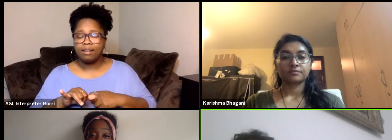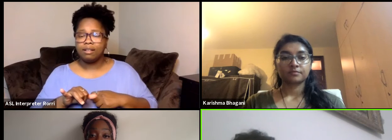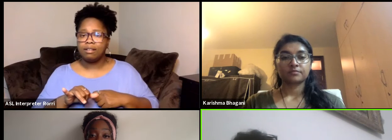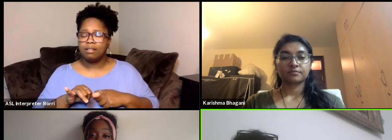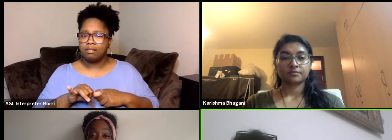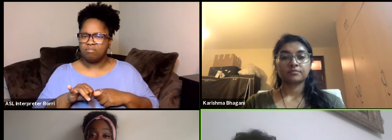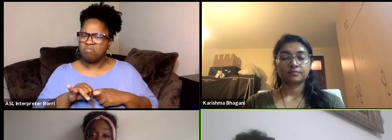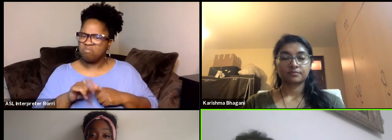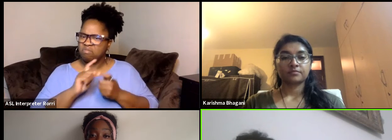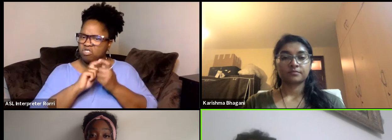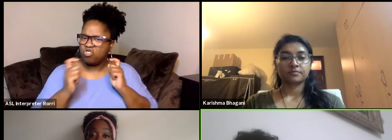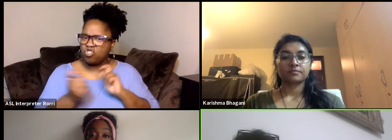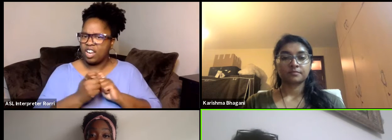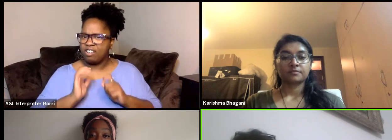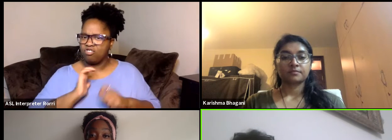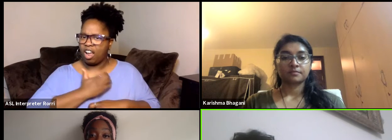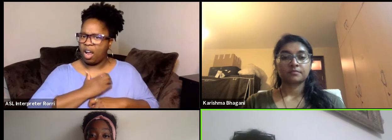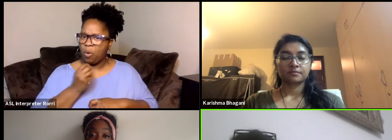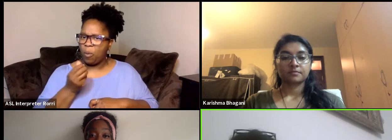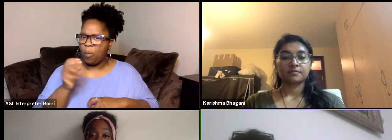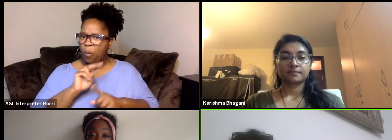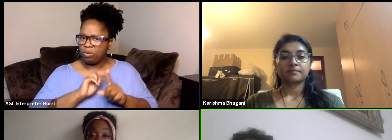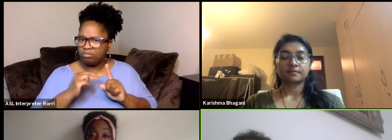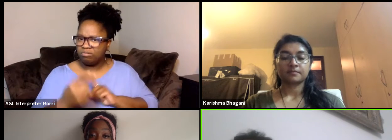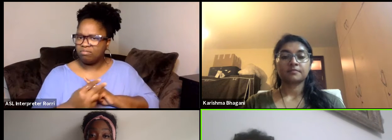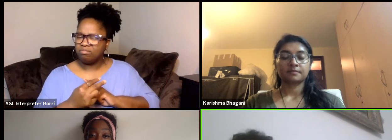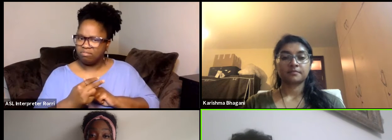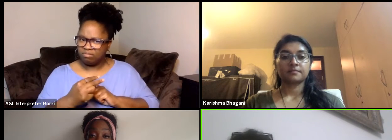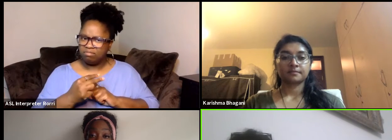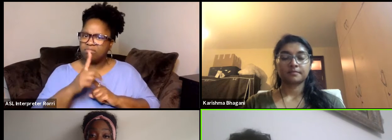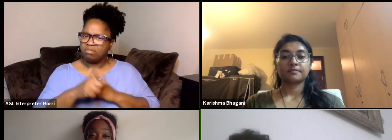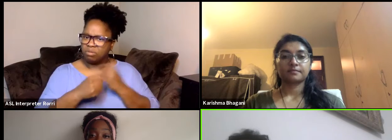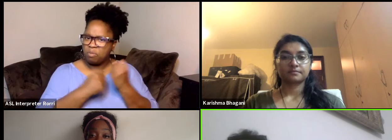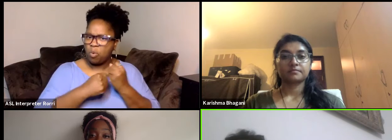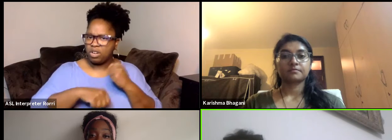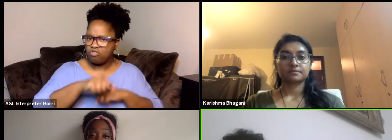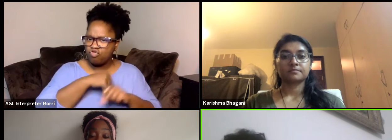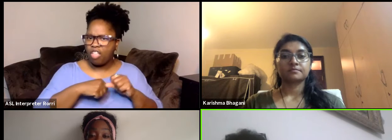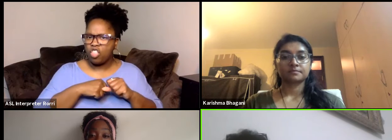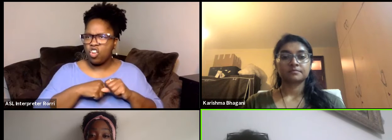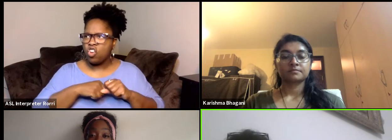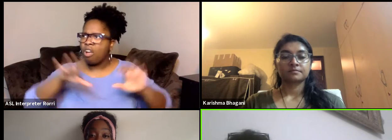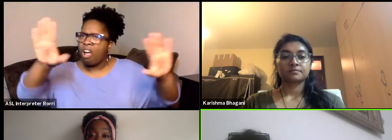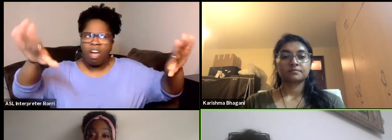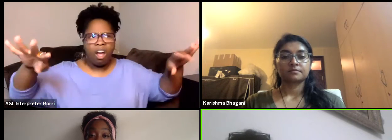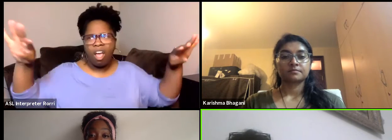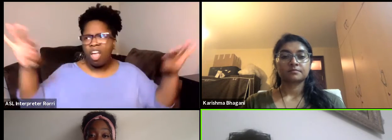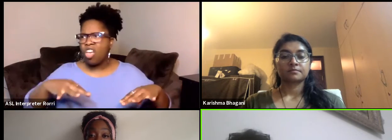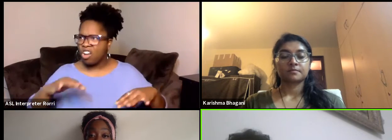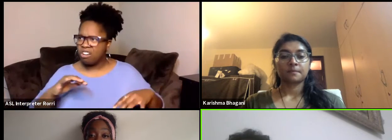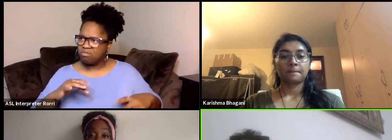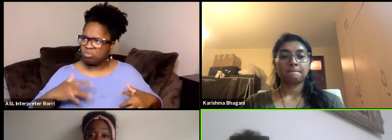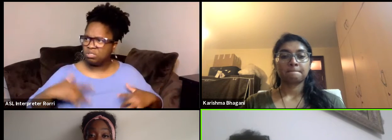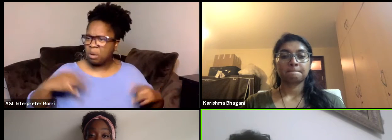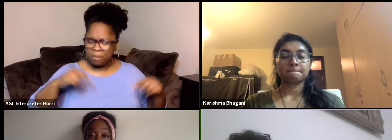our own main sign, being to each other and making much more noise is also working on resources.